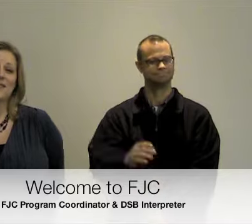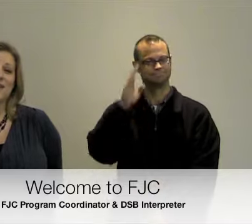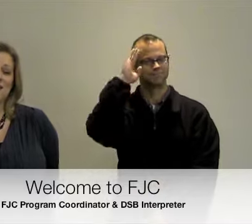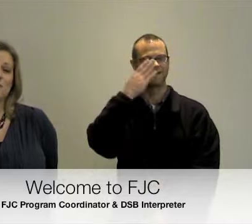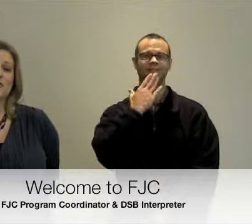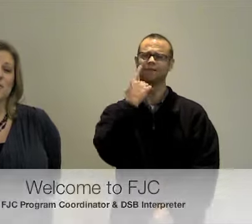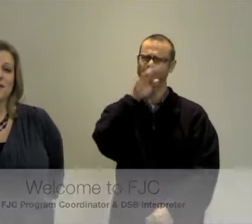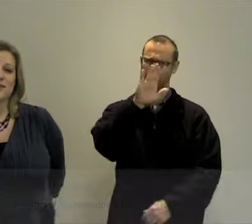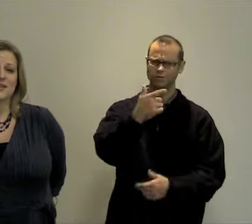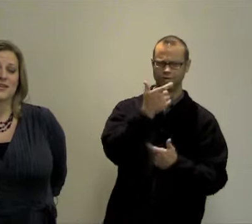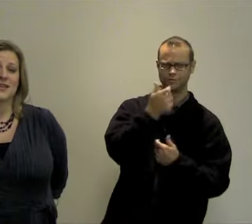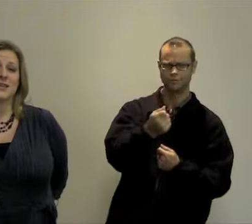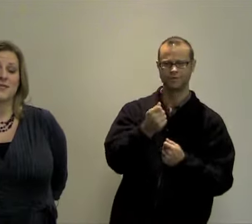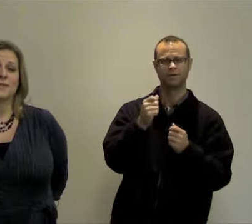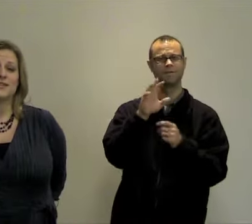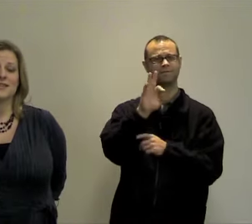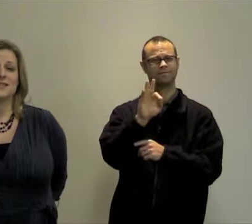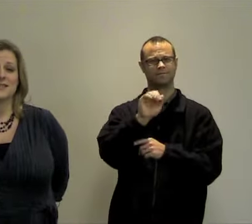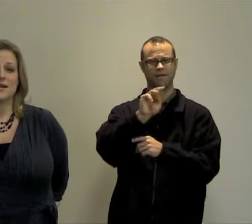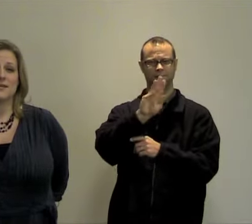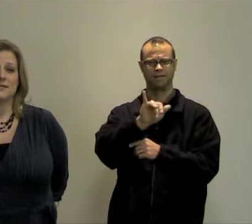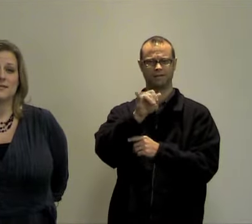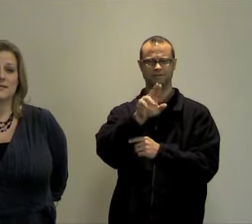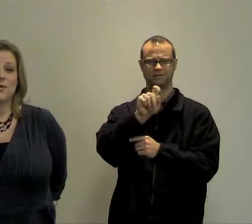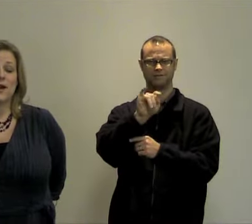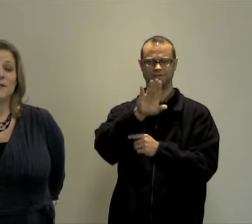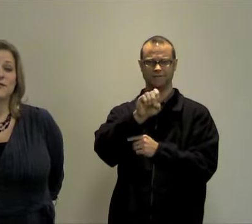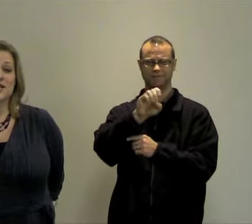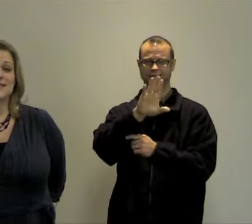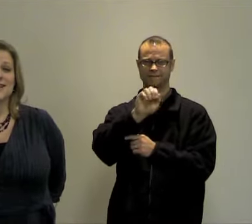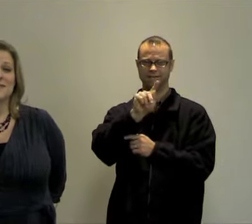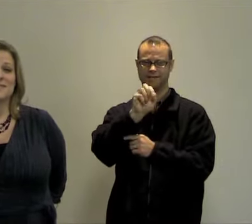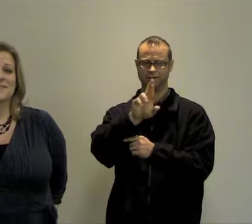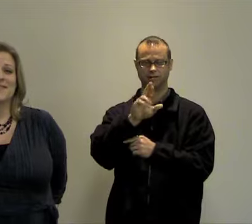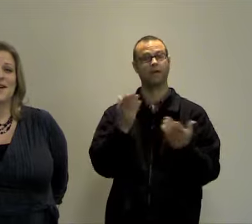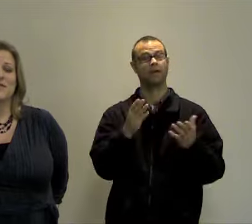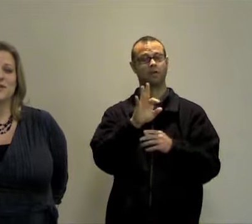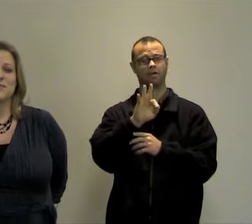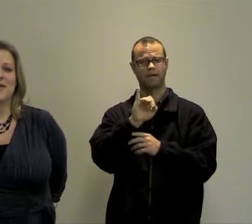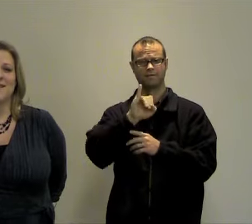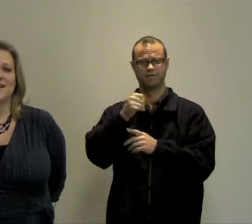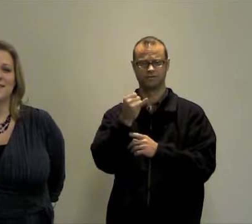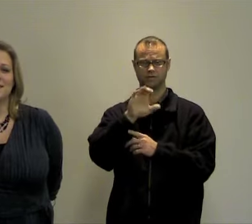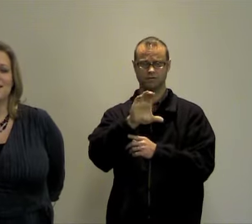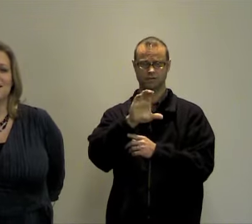Hi and thank you for your interest in the Family Justice Center, or FJC of Hillsborough County.